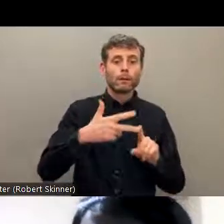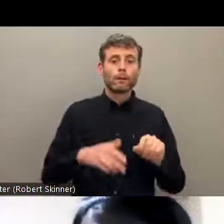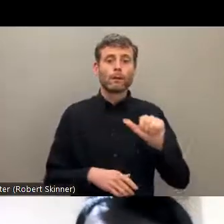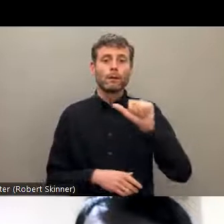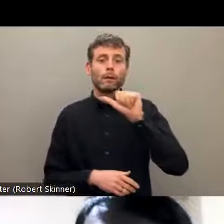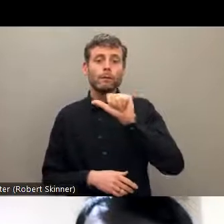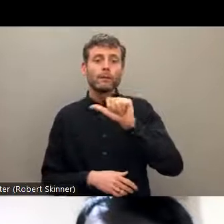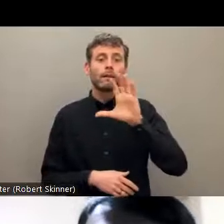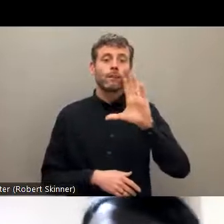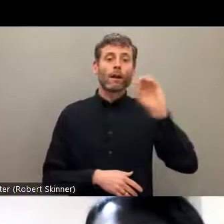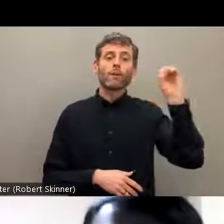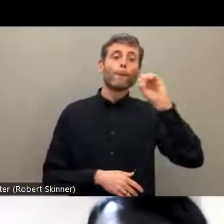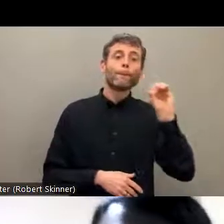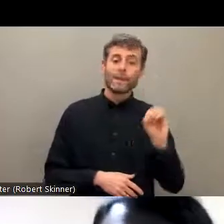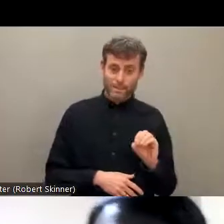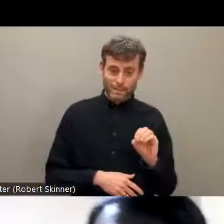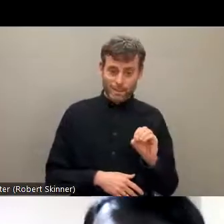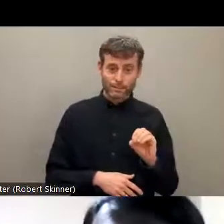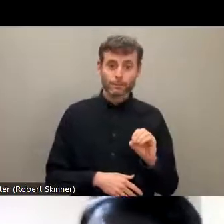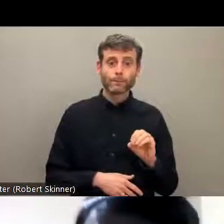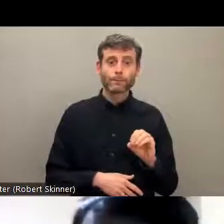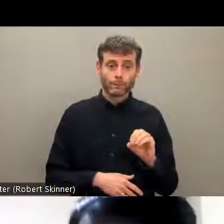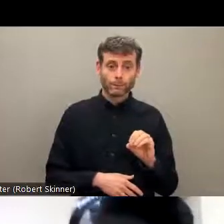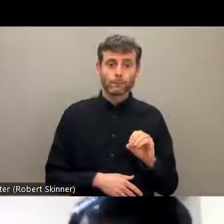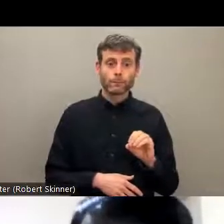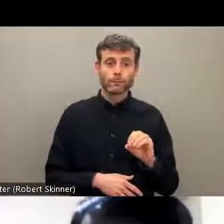cases, there are extends that the Dalit community